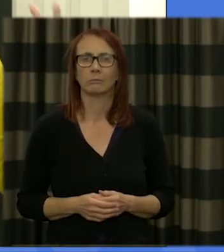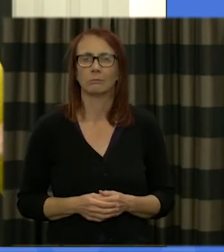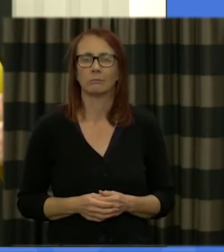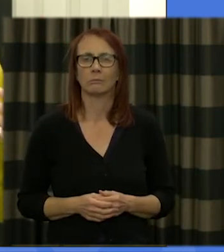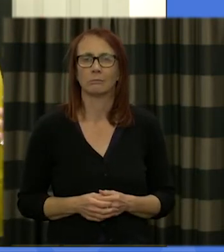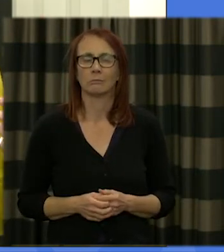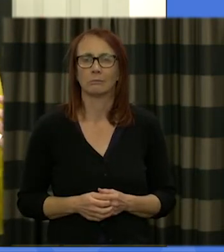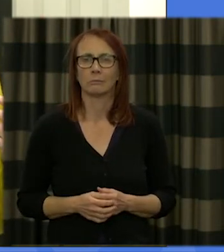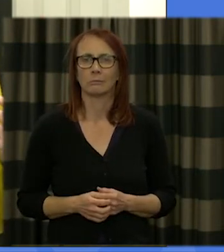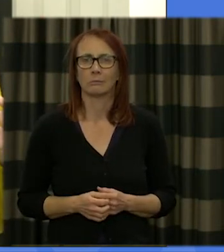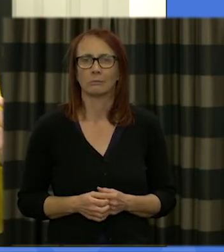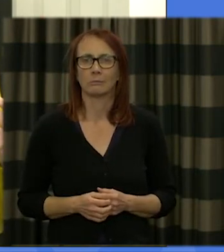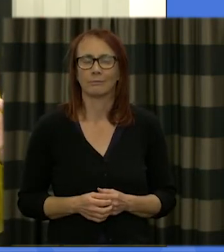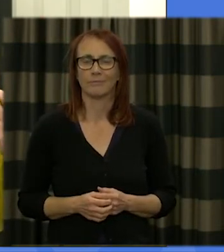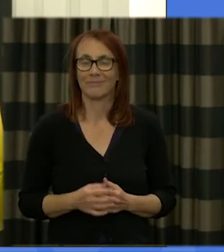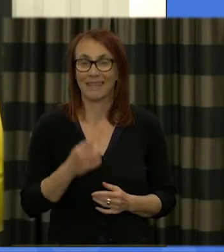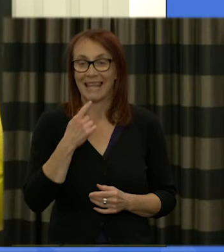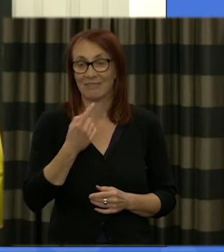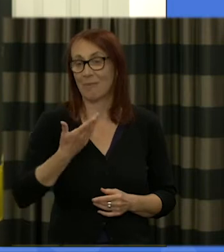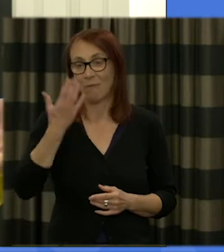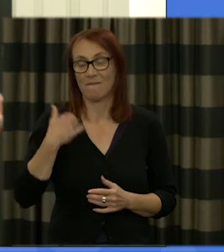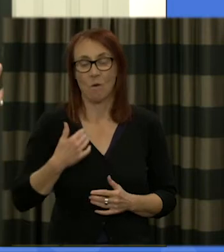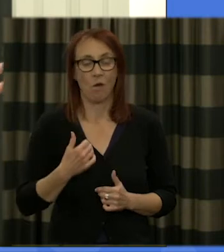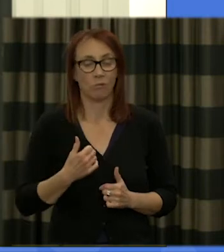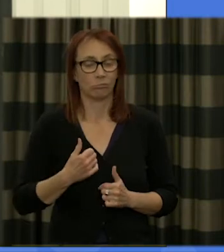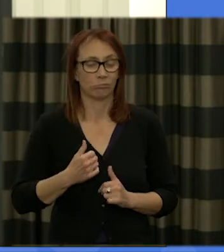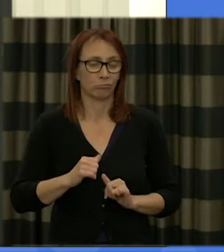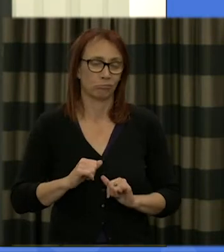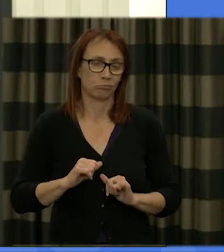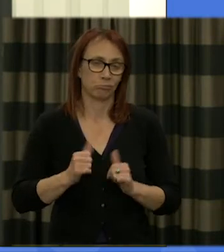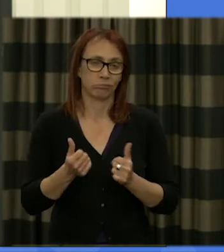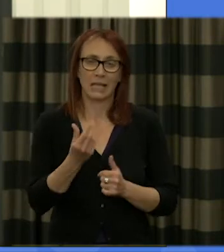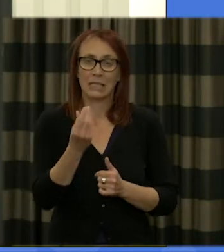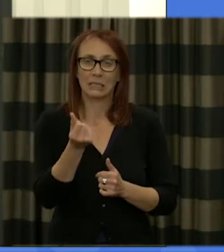been very lucky to be joined by some of the kind of leading experts in the in